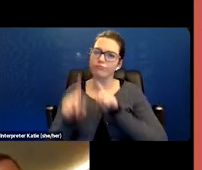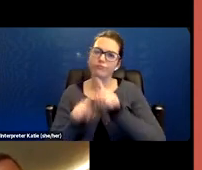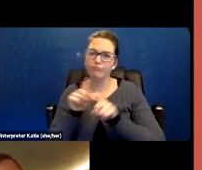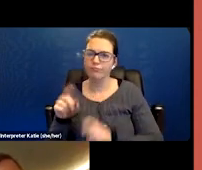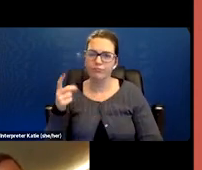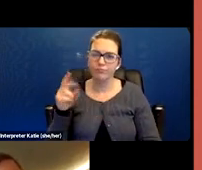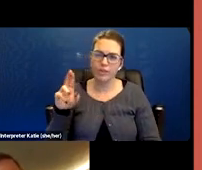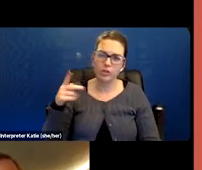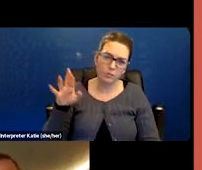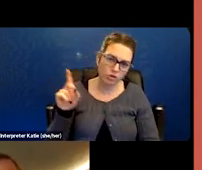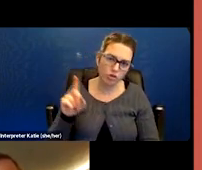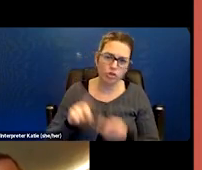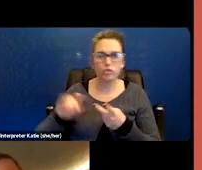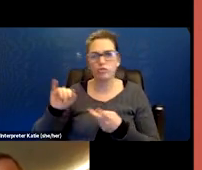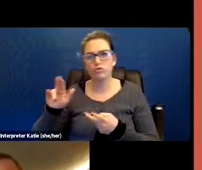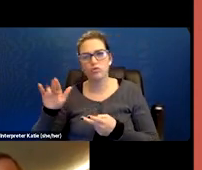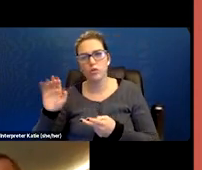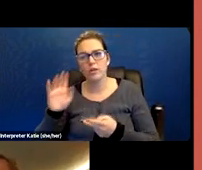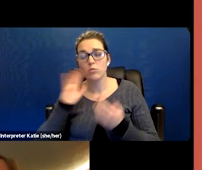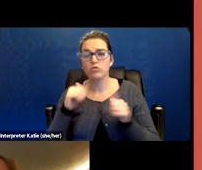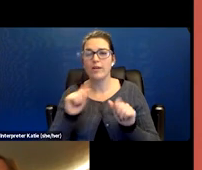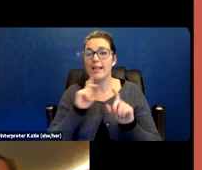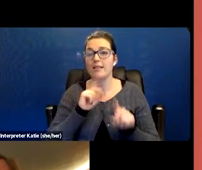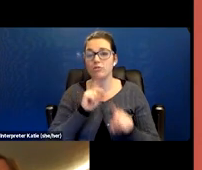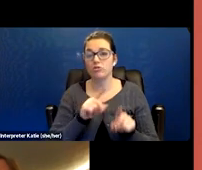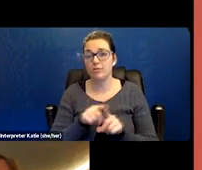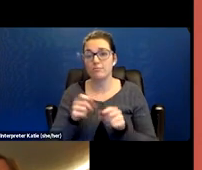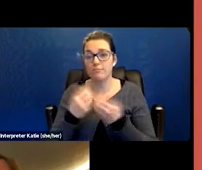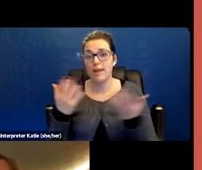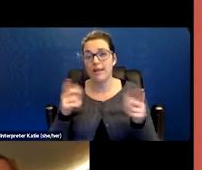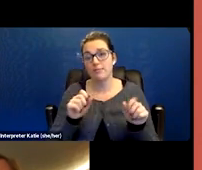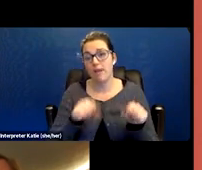we can get to as many as possible. Again, if we don't get to your question,